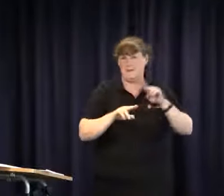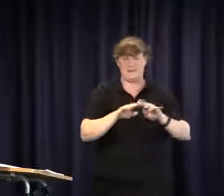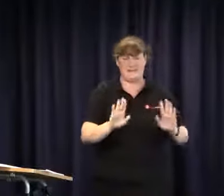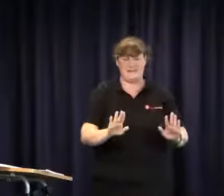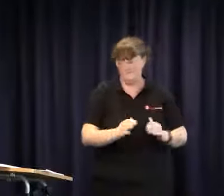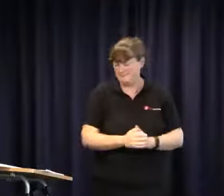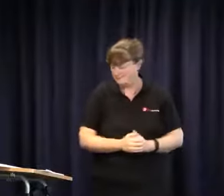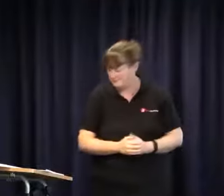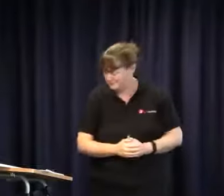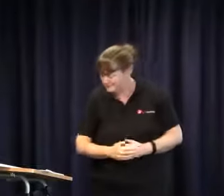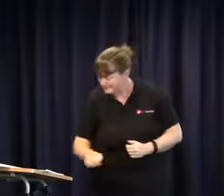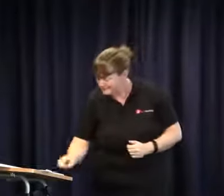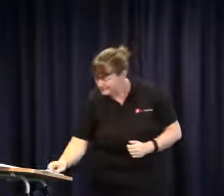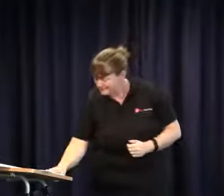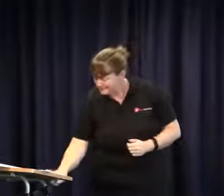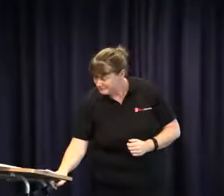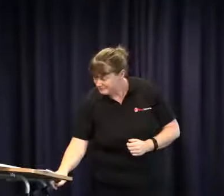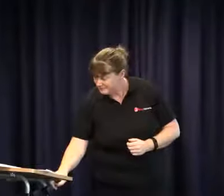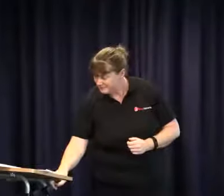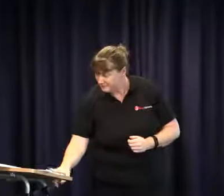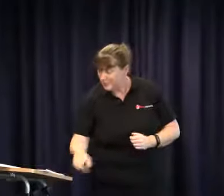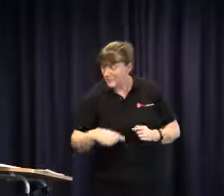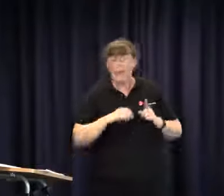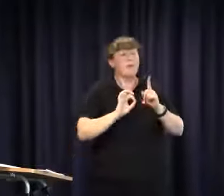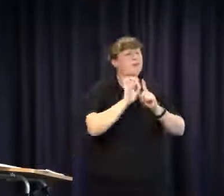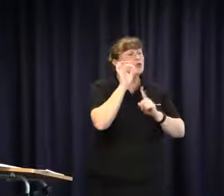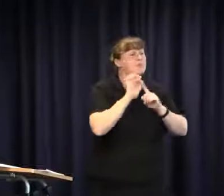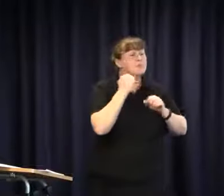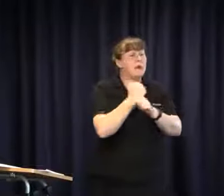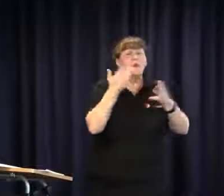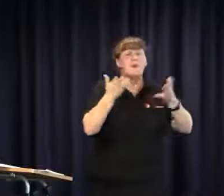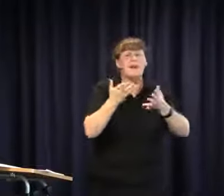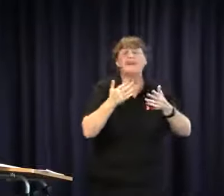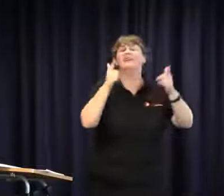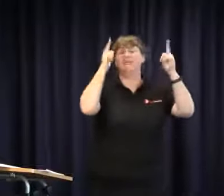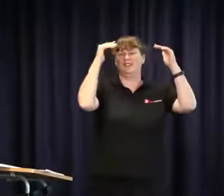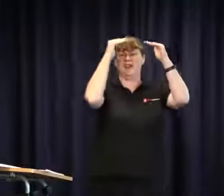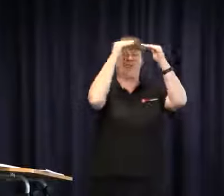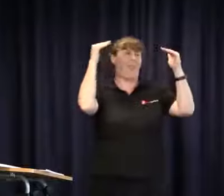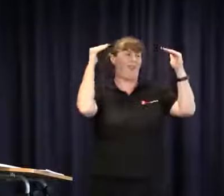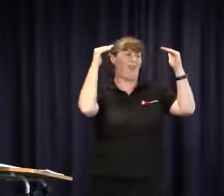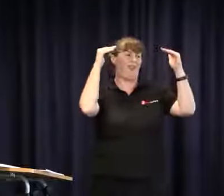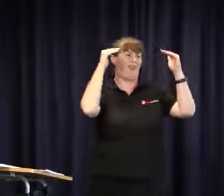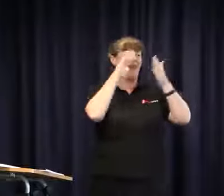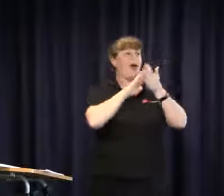not the students or the families themselves. The improvements that have been made have